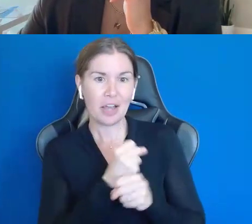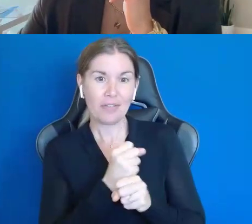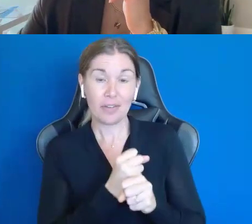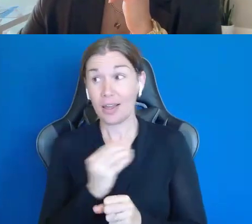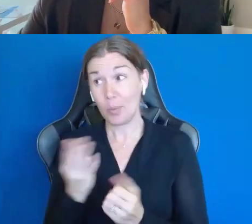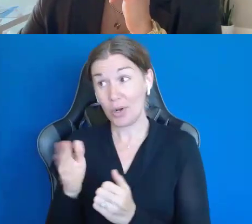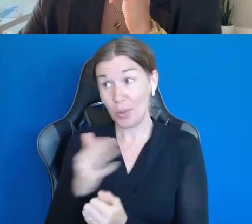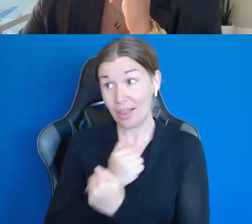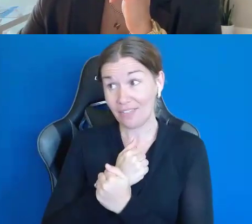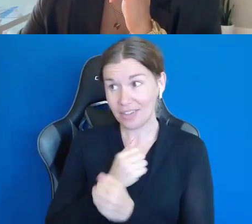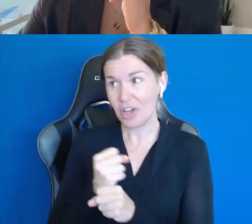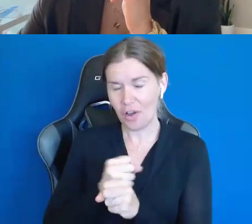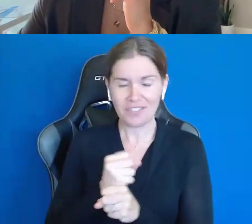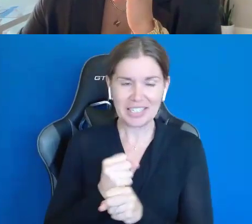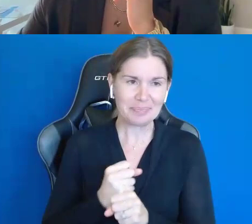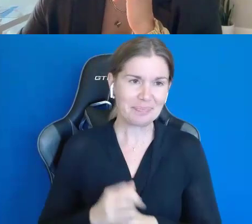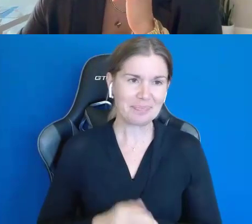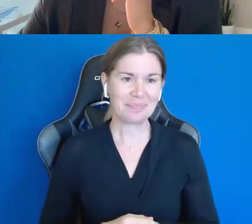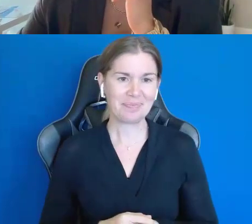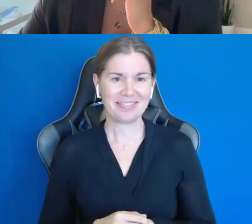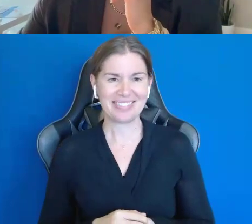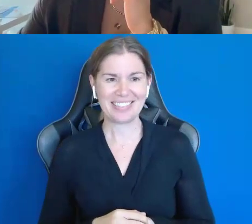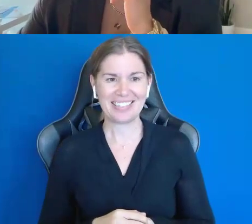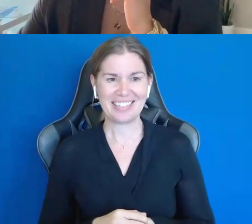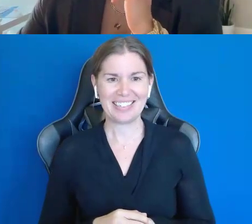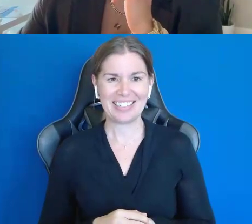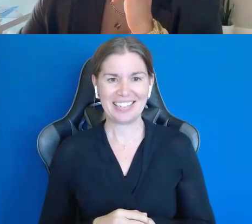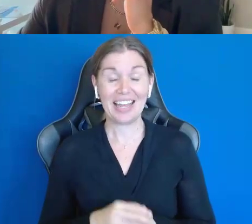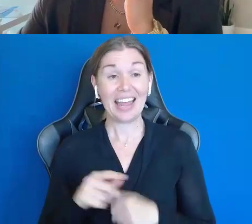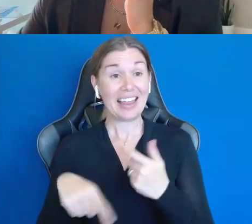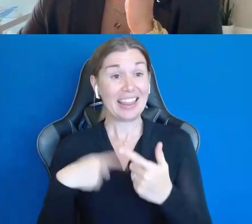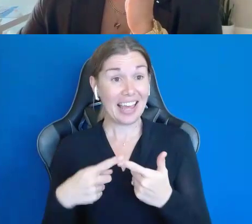Coffee. >> SHEILA COYNE: Yeah. And then, what did we need?